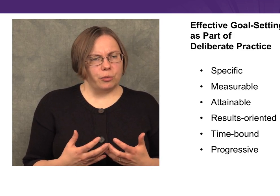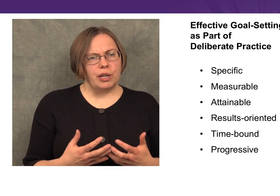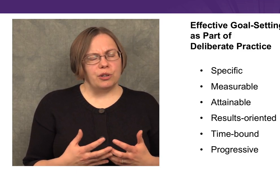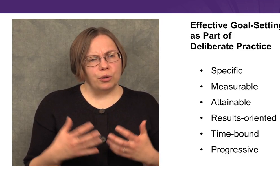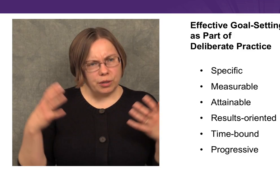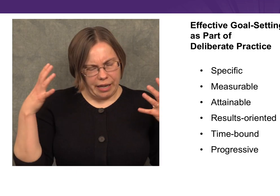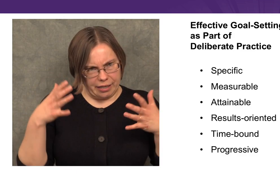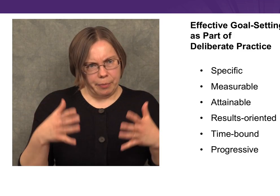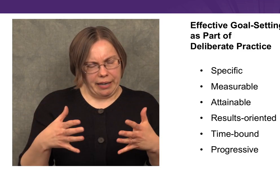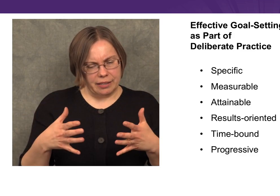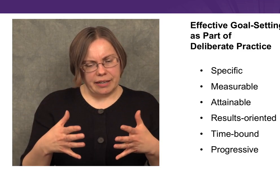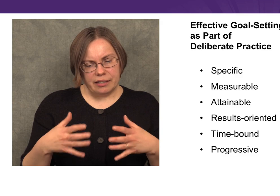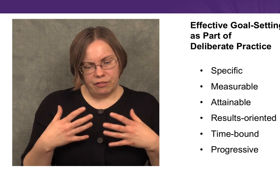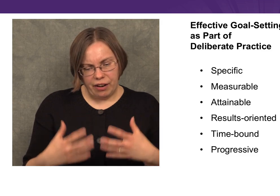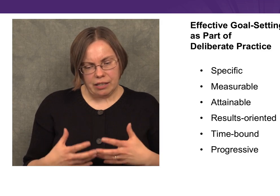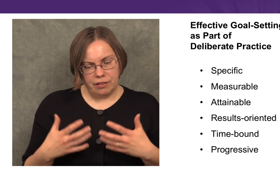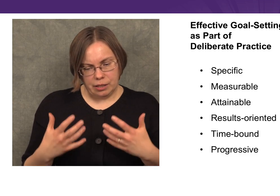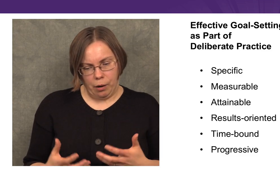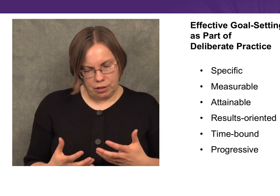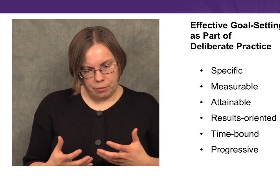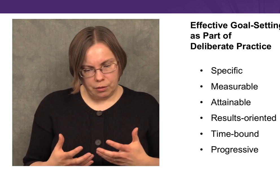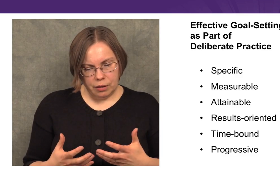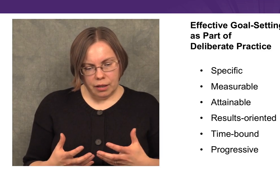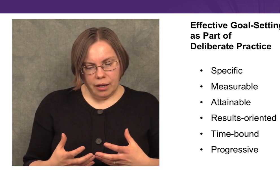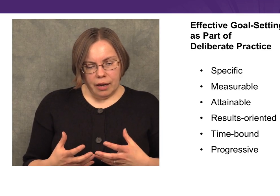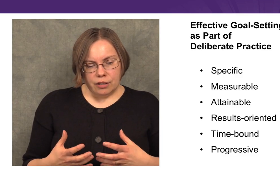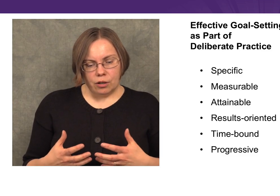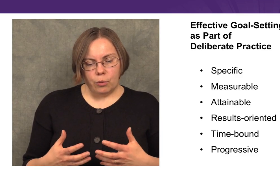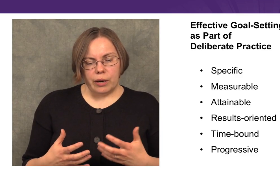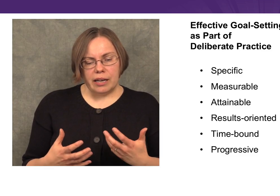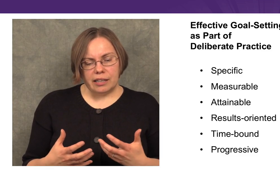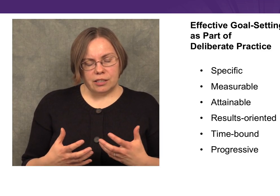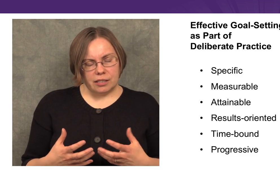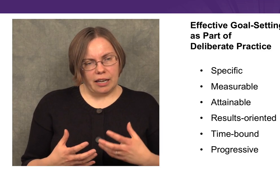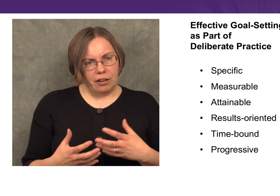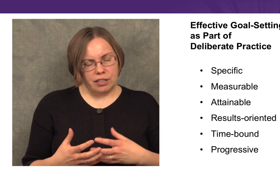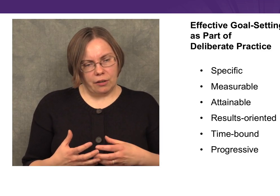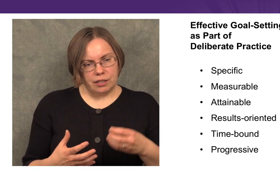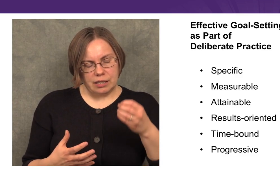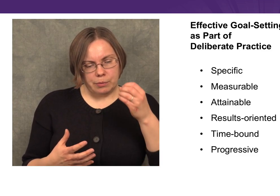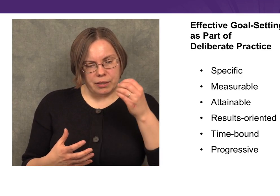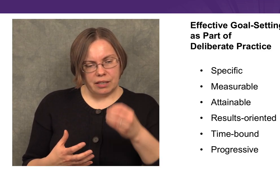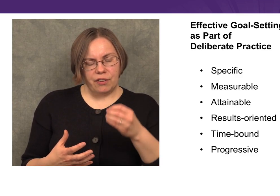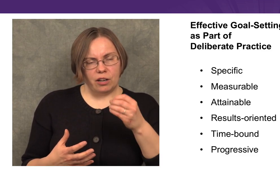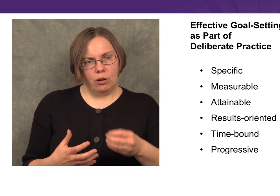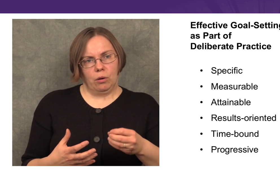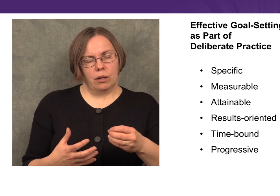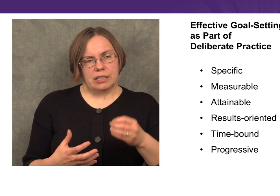that we use that capacity as effectively as possible. We need to set ourselves a specific goal,